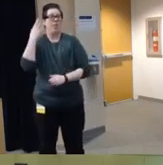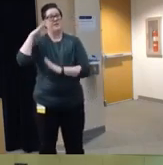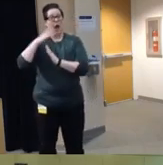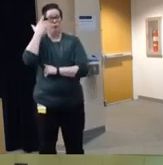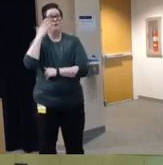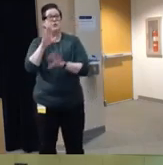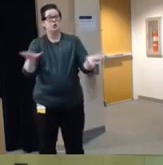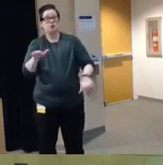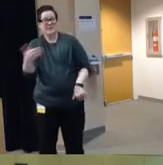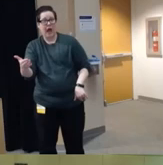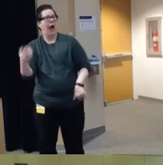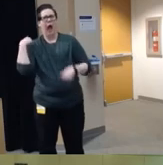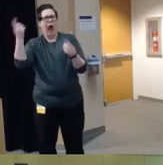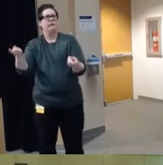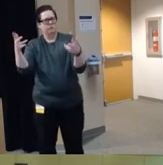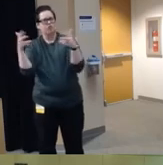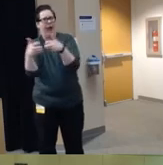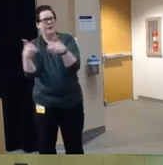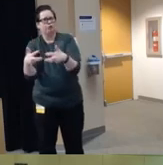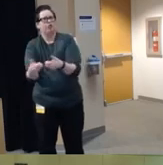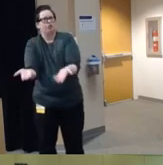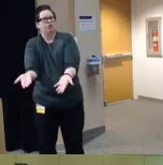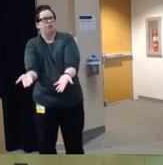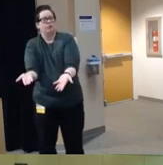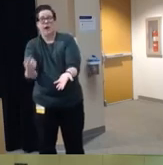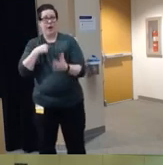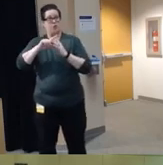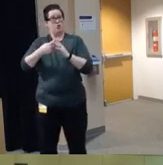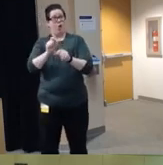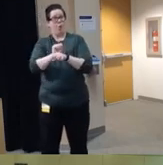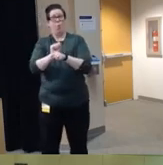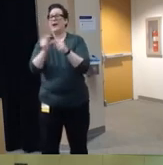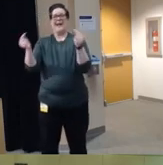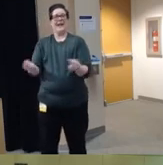for children was motor vehicle crashes um when I started working on injury prevention in the year